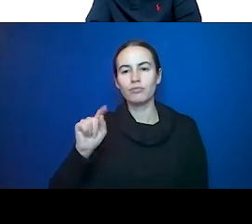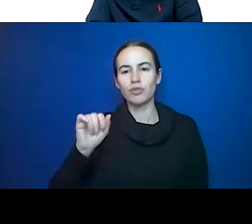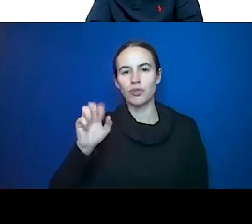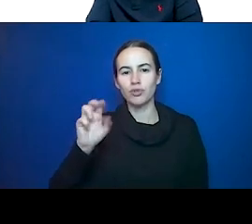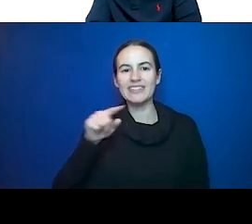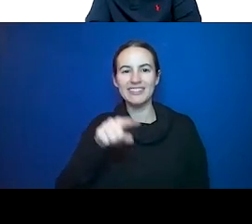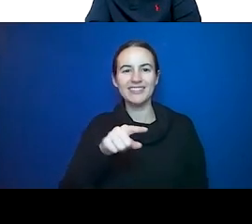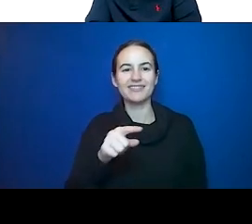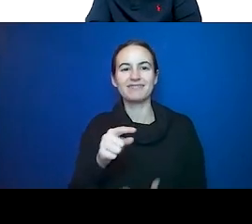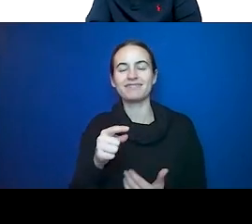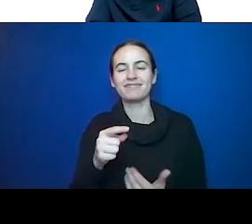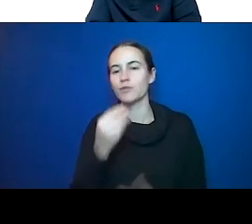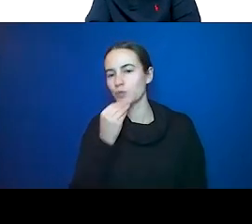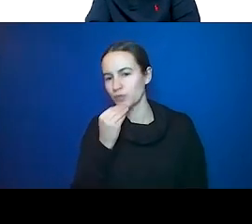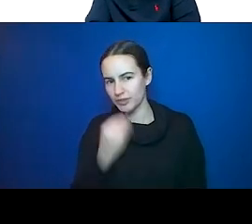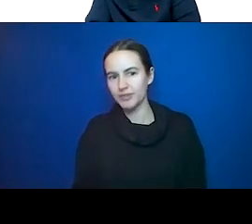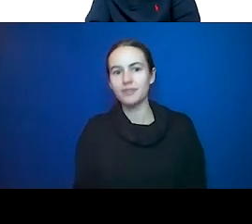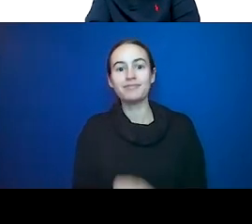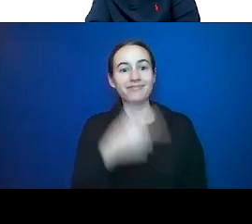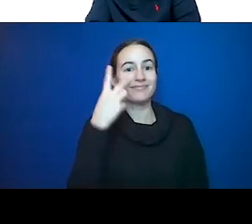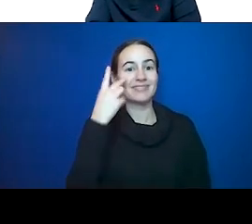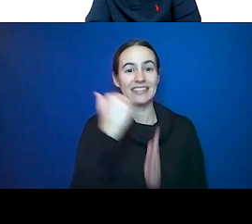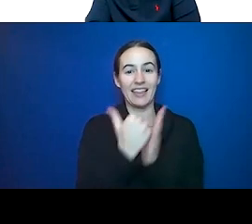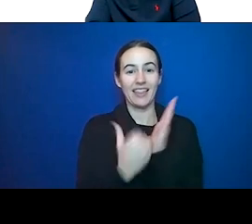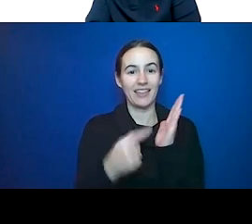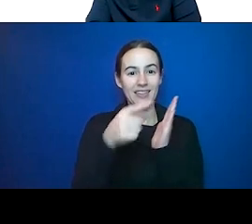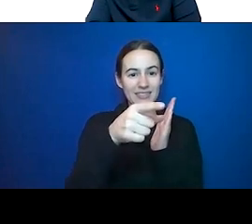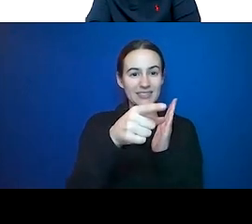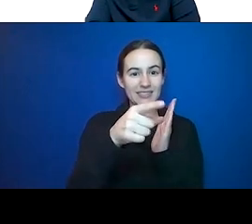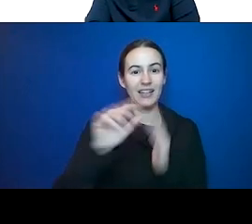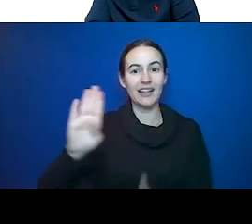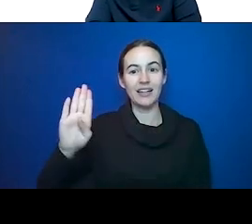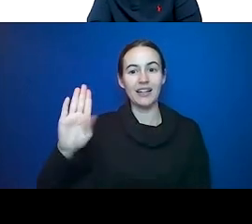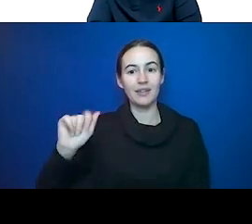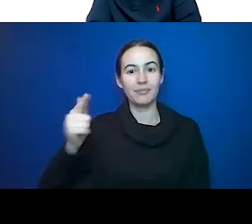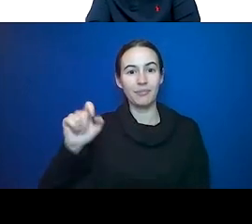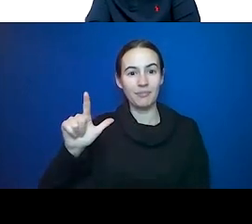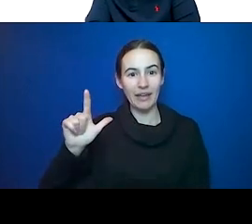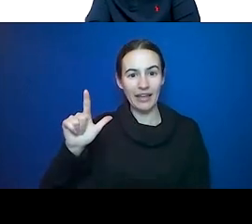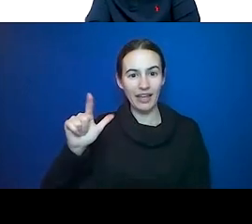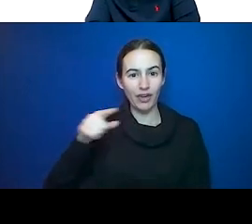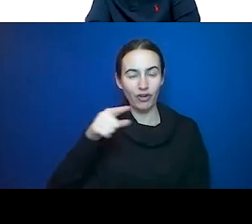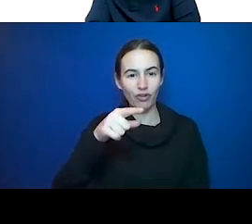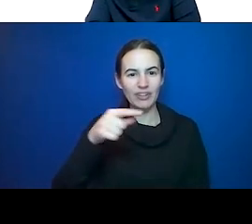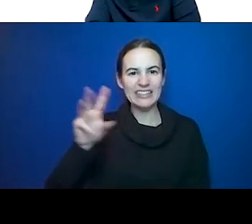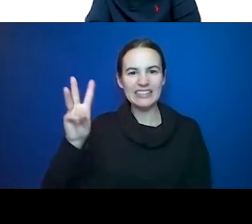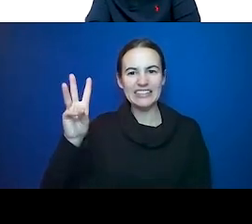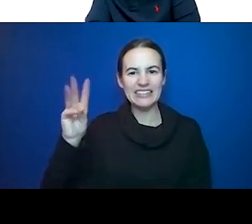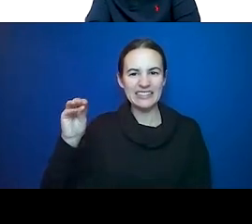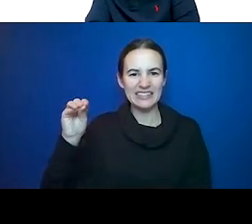this, at the top, look at bagel, 60 units, we don't have to know what it is but steak has 3,000,